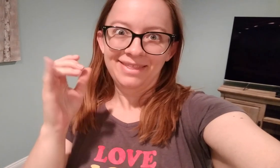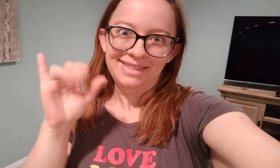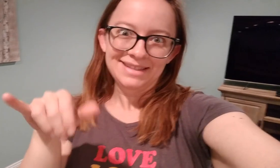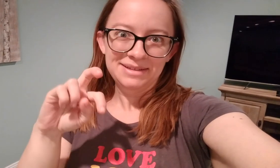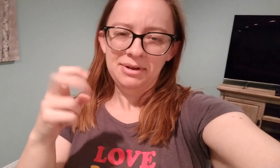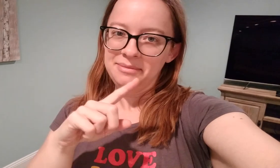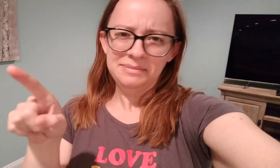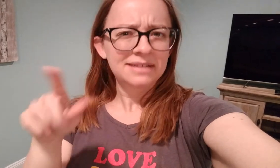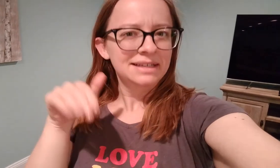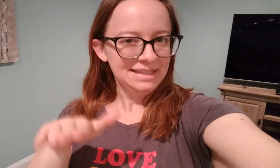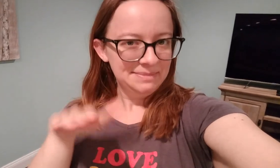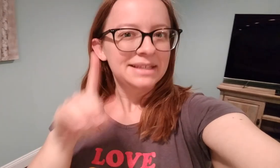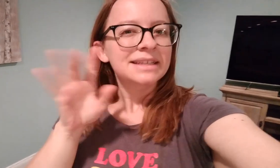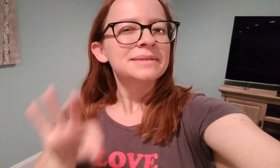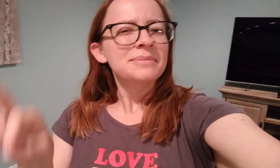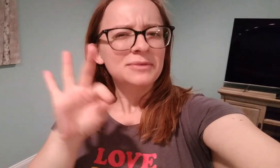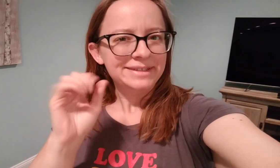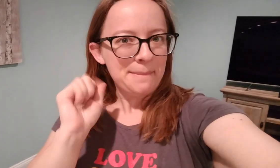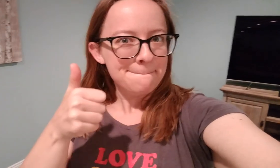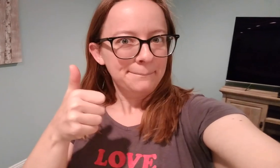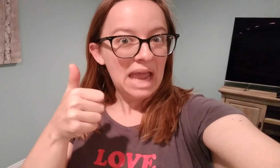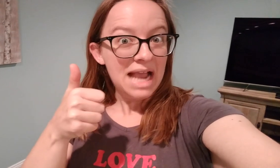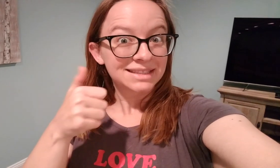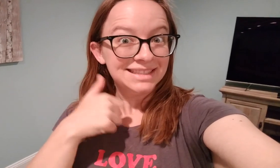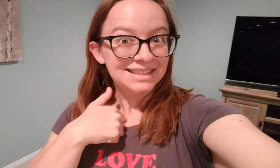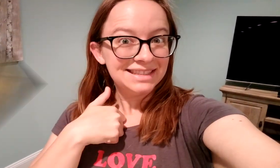So that's usually the issue, but accessibility is important.